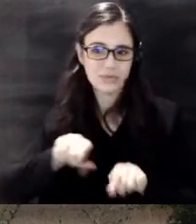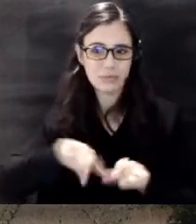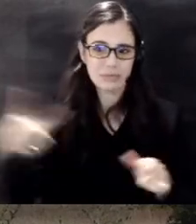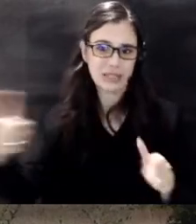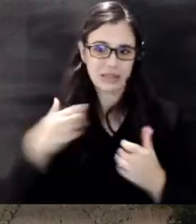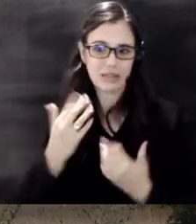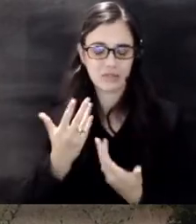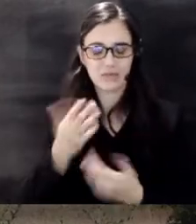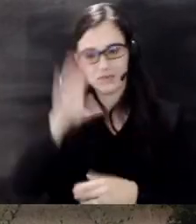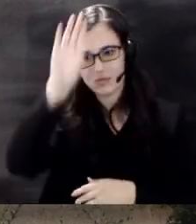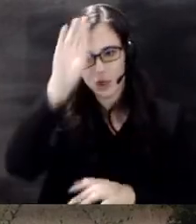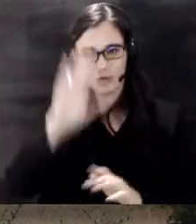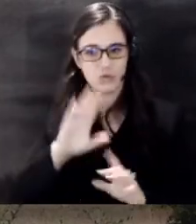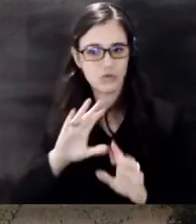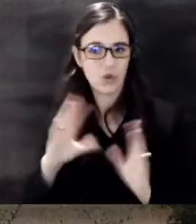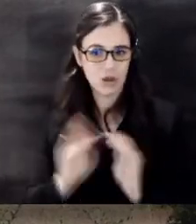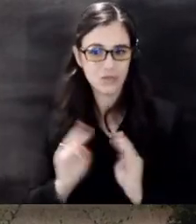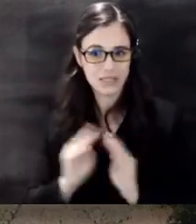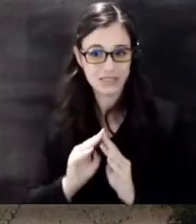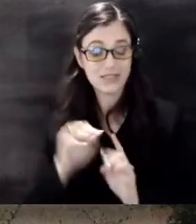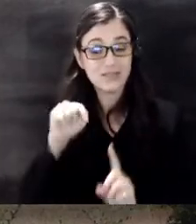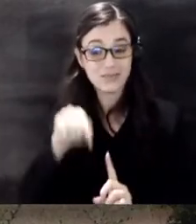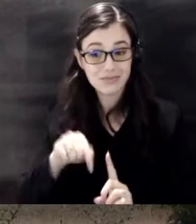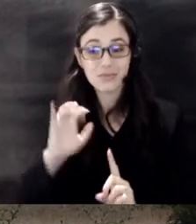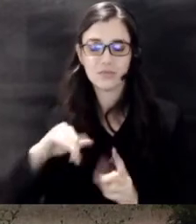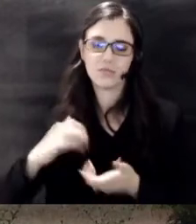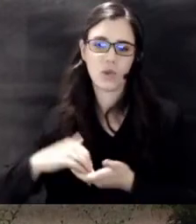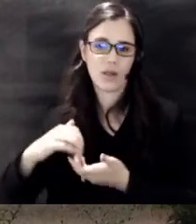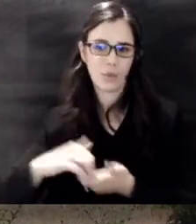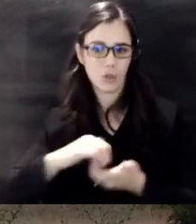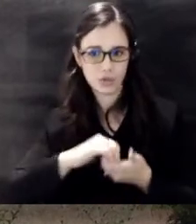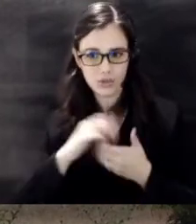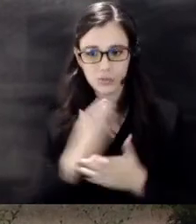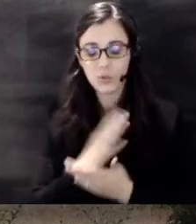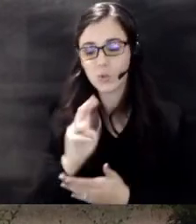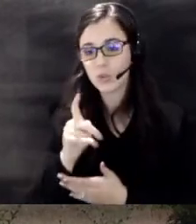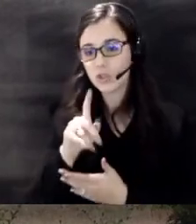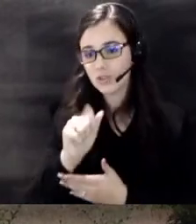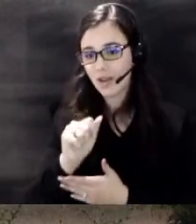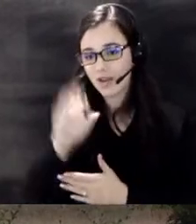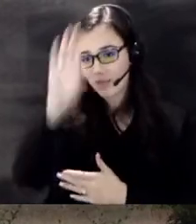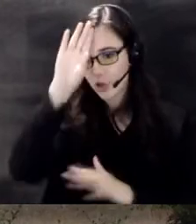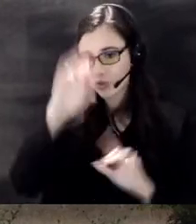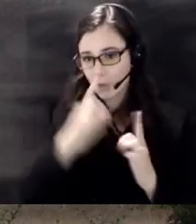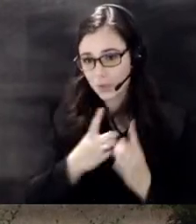Wichita is a collaboration between the Wichita fire department Derby fire department and the